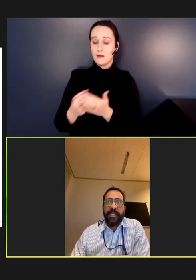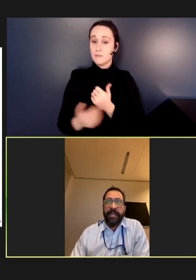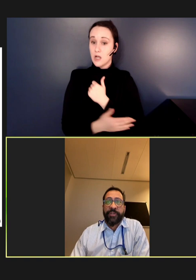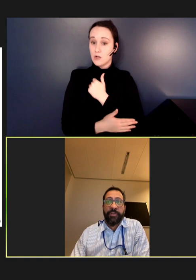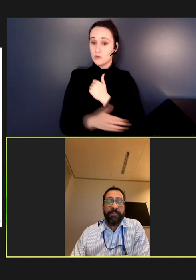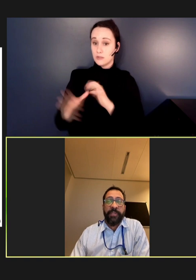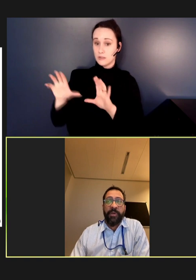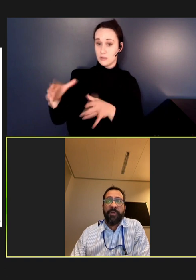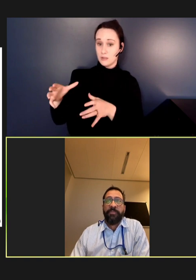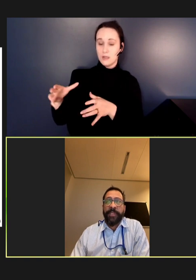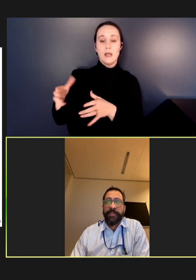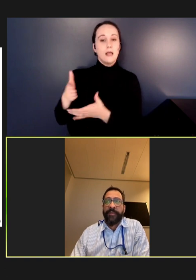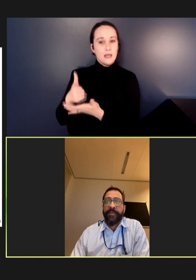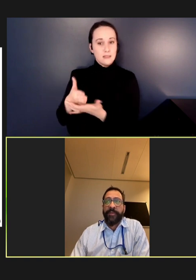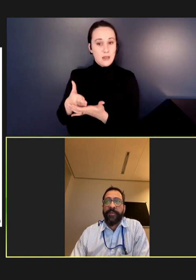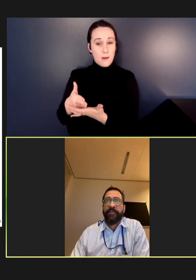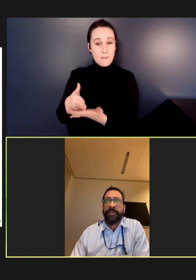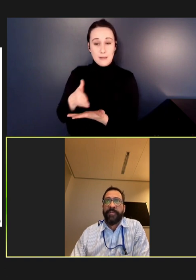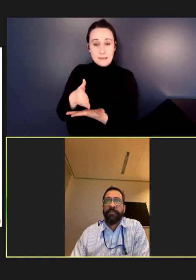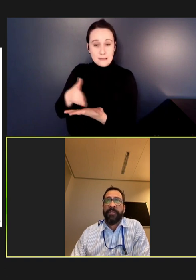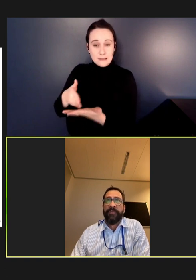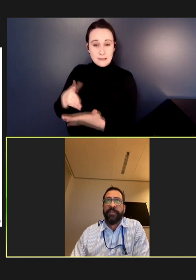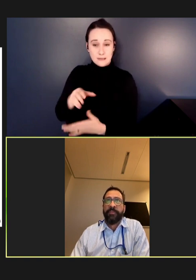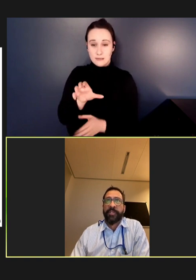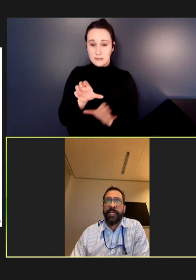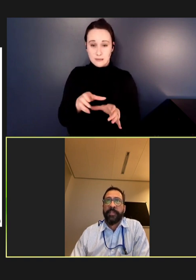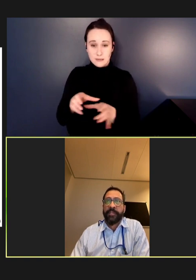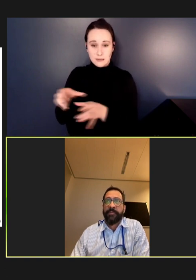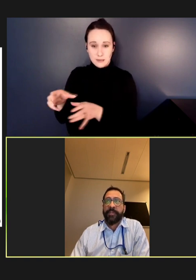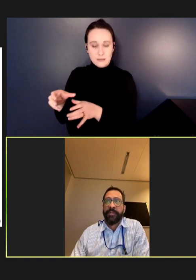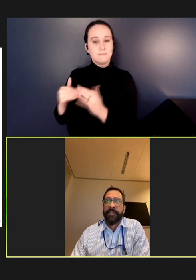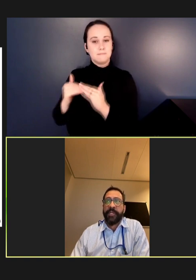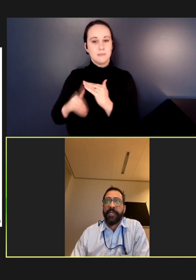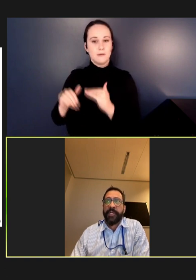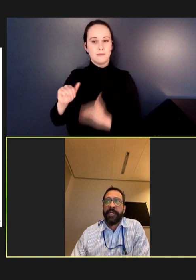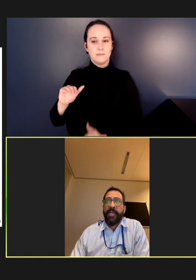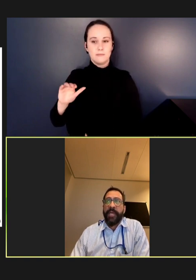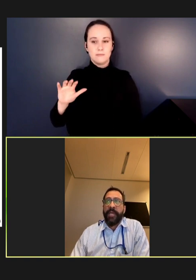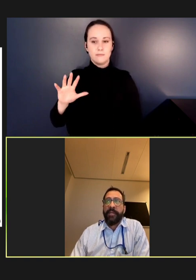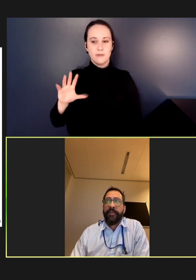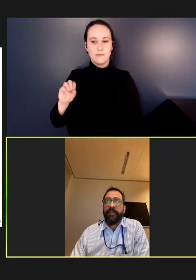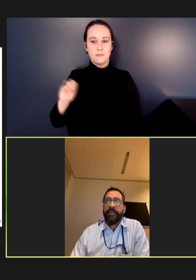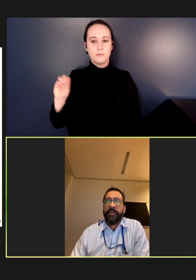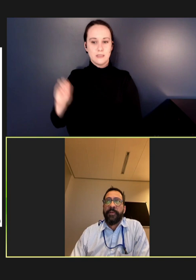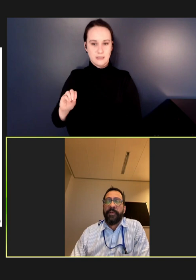have extremely low measles vaccine coverage, even below 50 percent in some countries. And